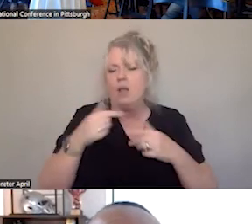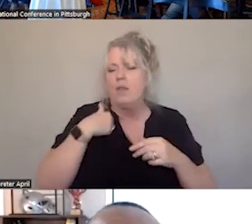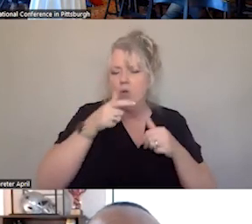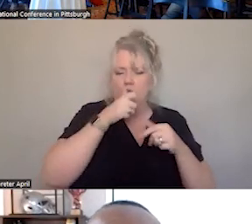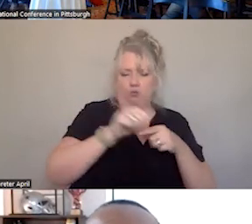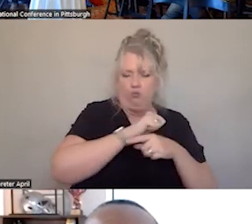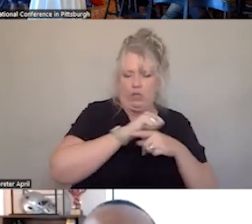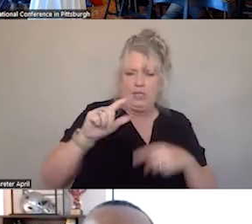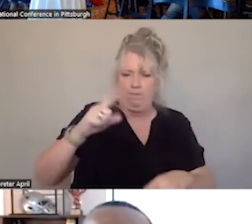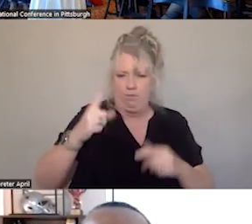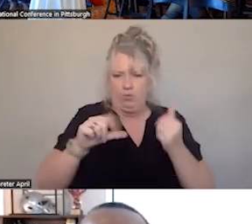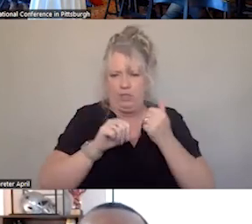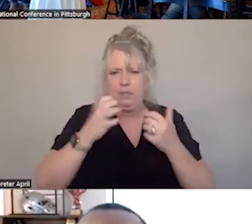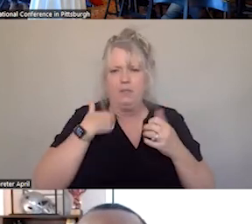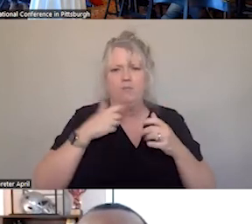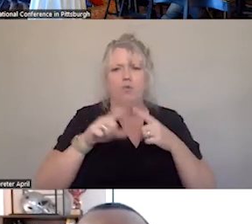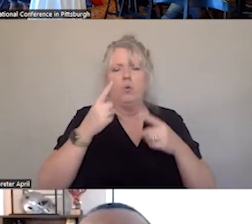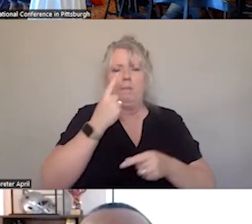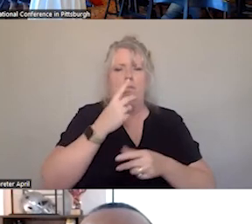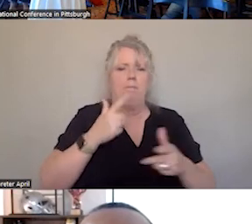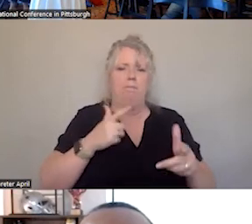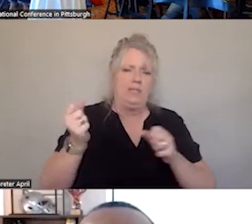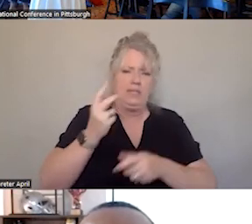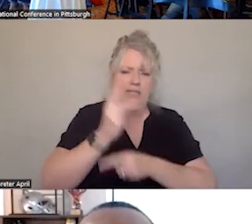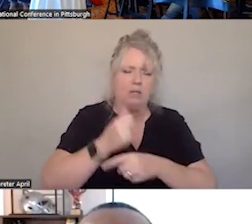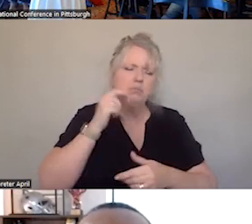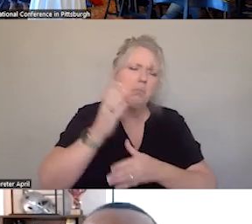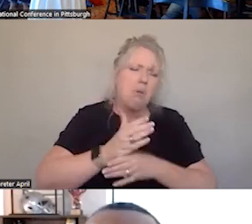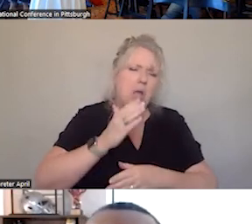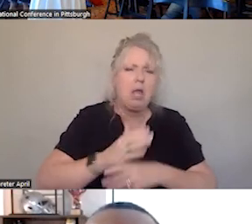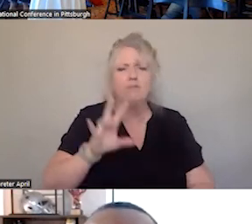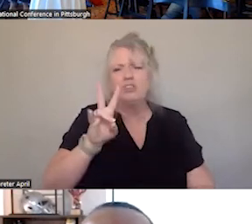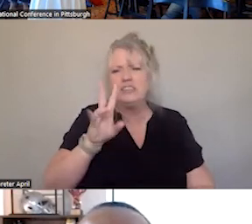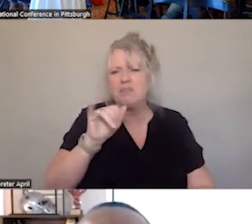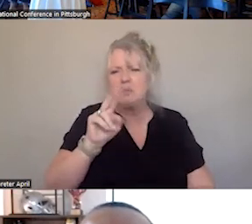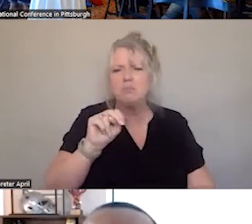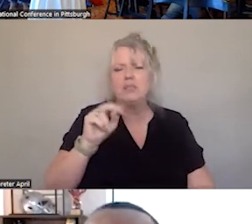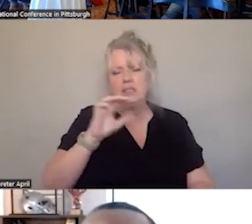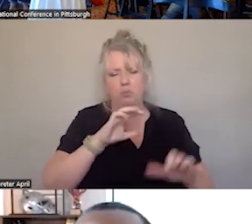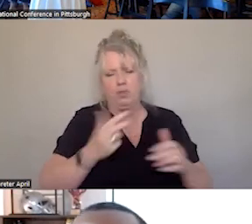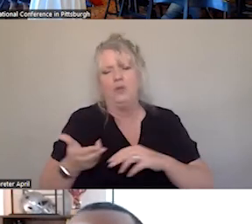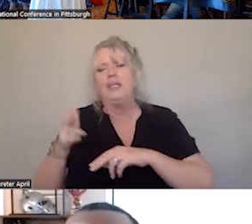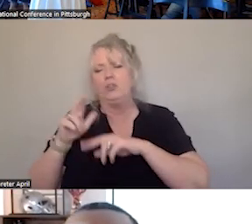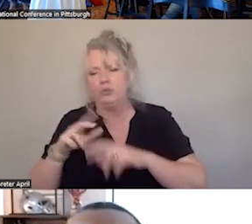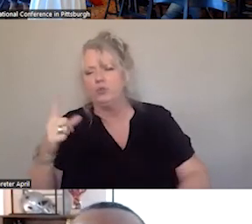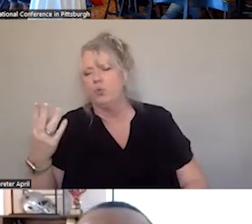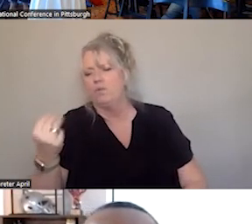HELP THOSE REQUIRING IMMEDIATE CARE. 7 TO 14 MINUTES IN RURAL AREAS. THANK YOU SO MUCH.